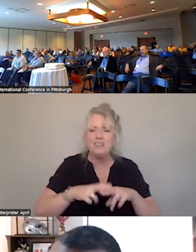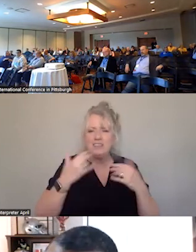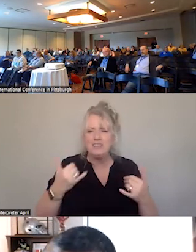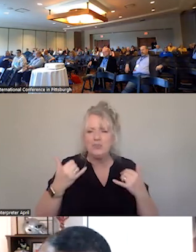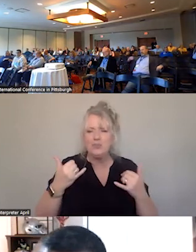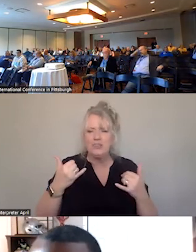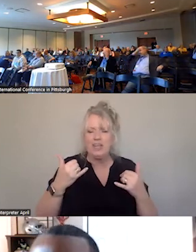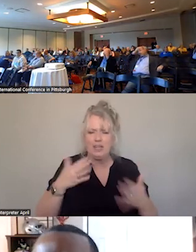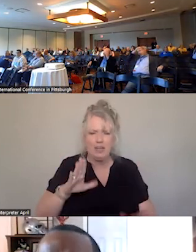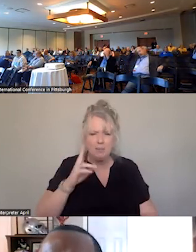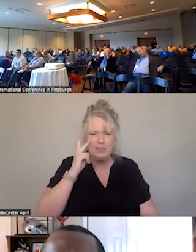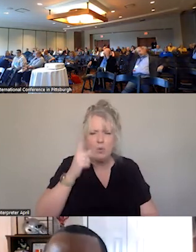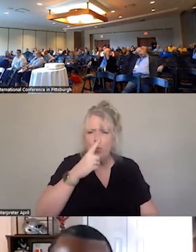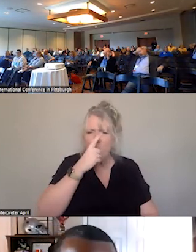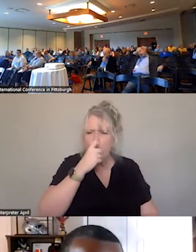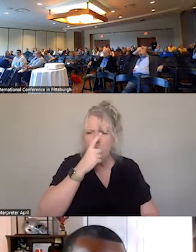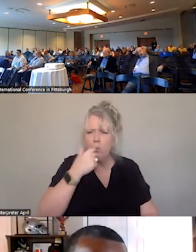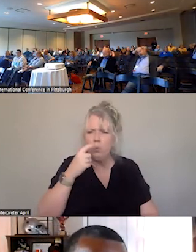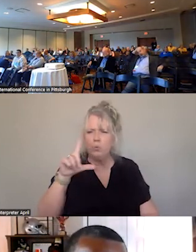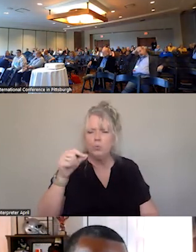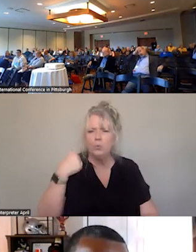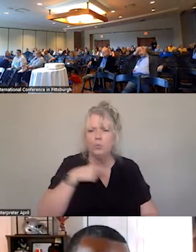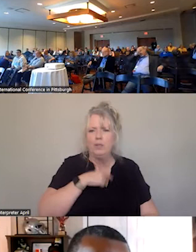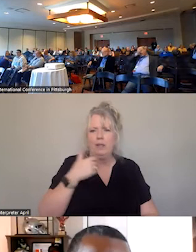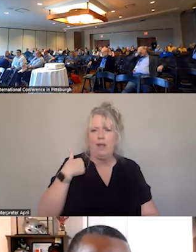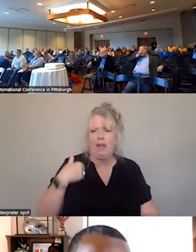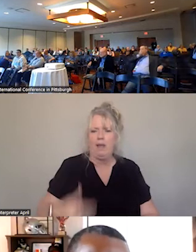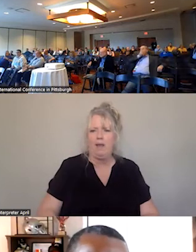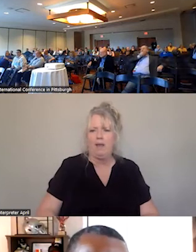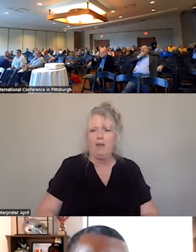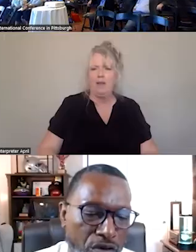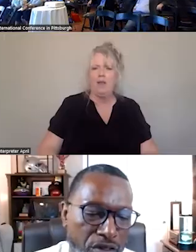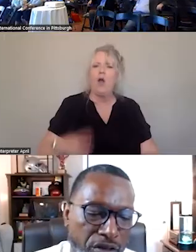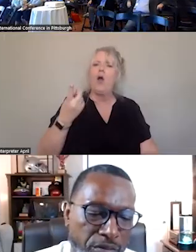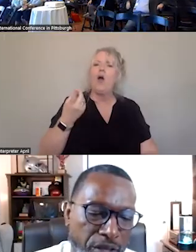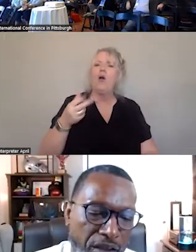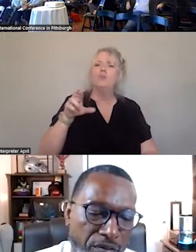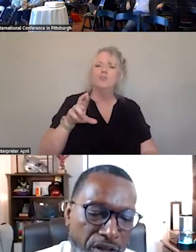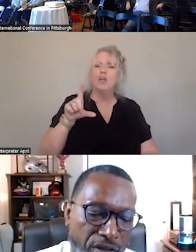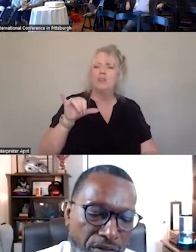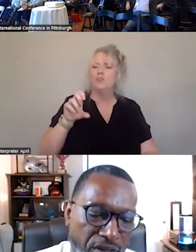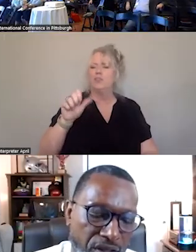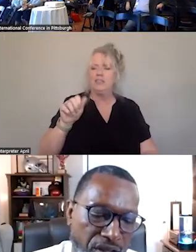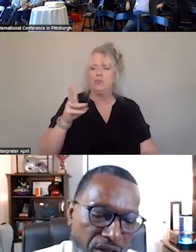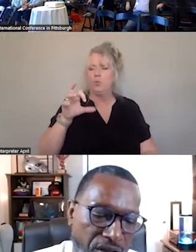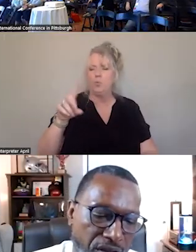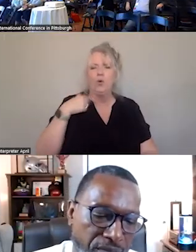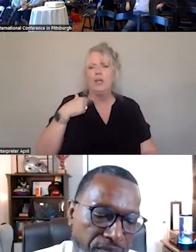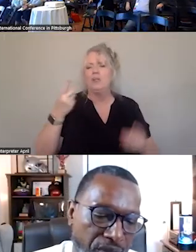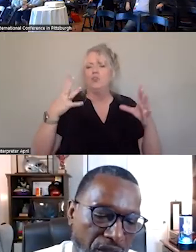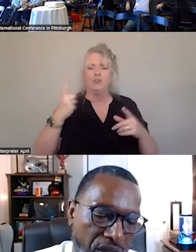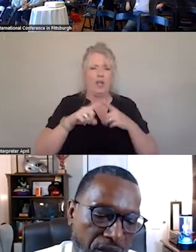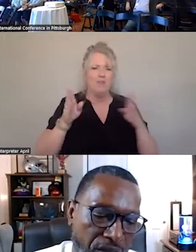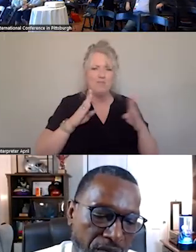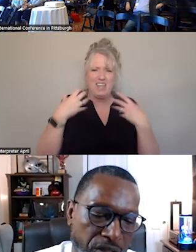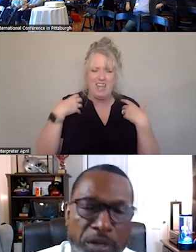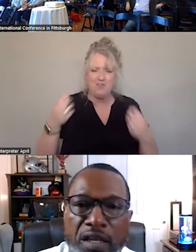LET ME SEE, WHO DO WE HAVE? DIRECTOR OF BEHAVIORAL HEALTH AT VIRGINIA MEDICAID.